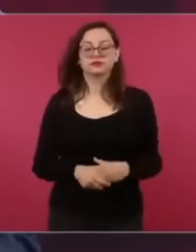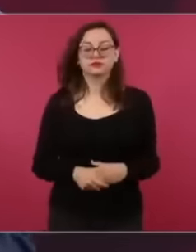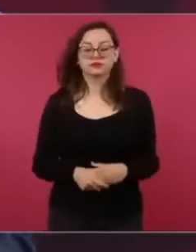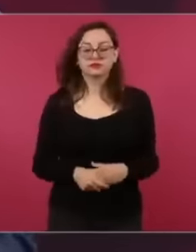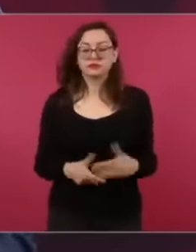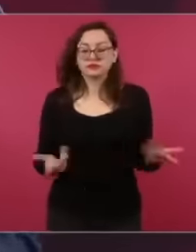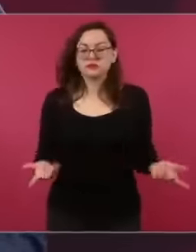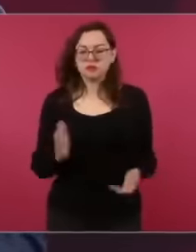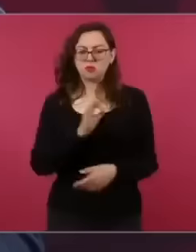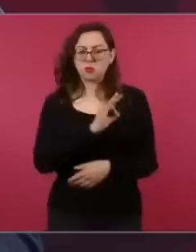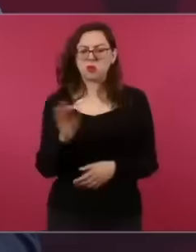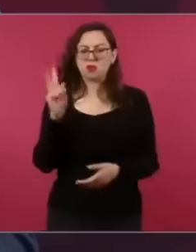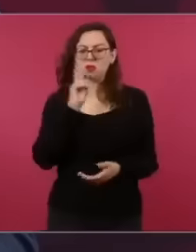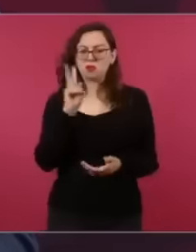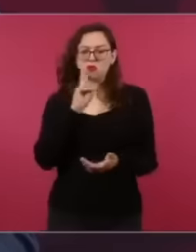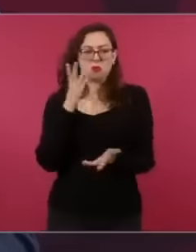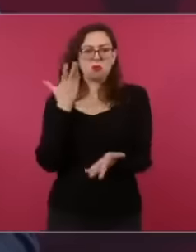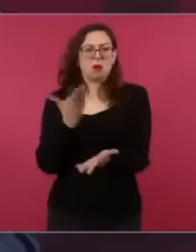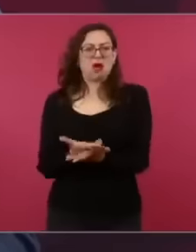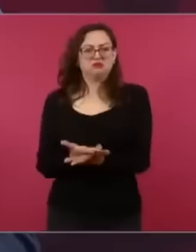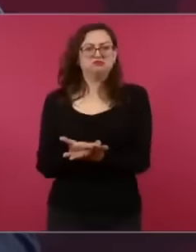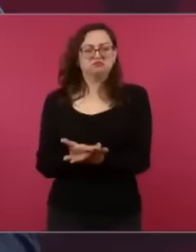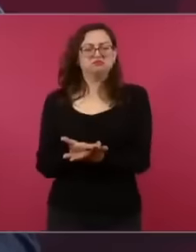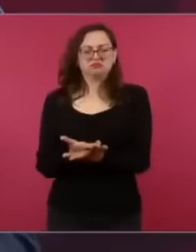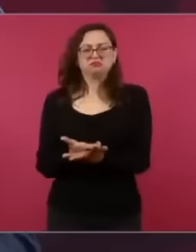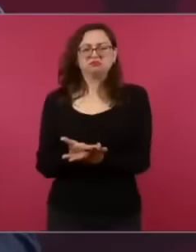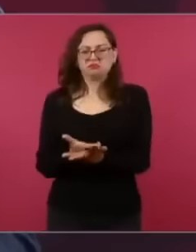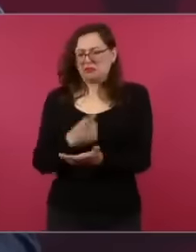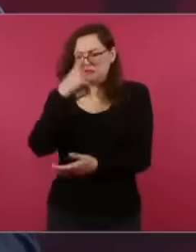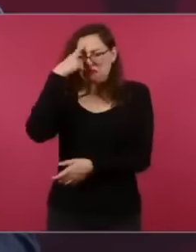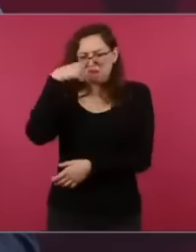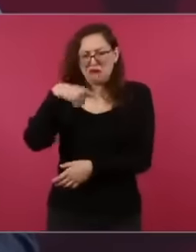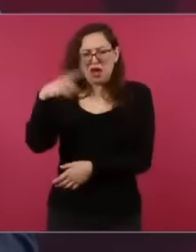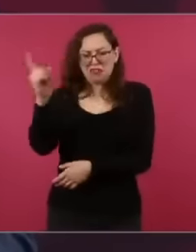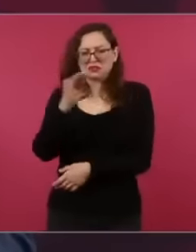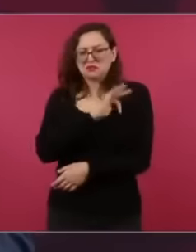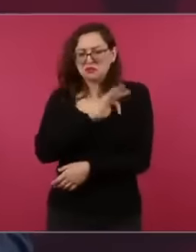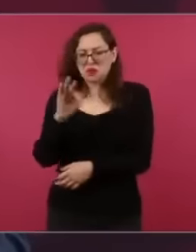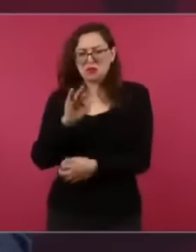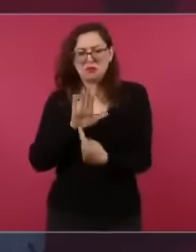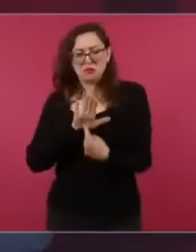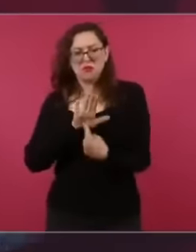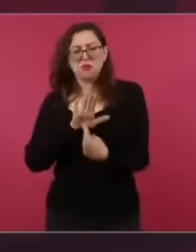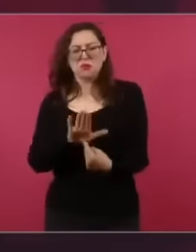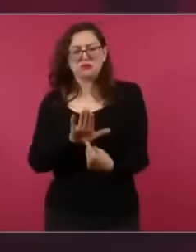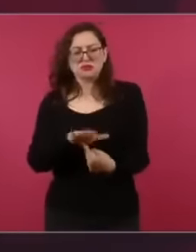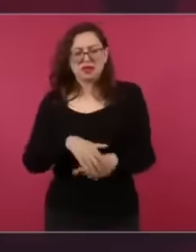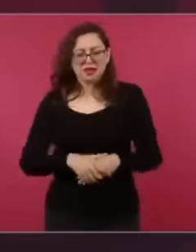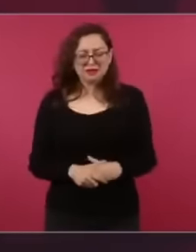demonstrate. You know Forbes magazine,